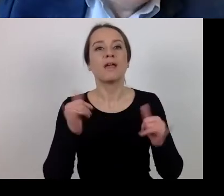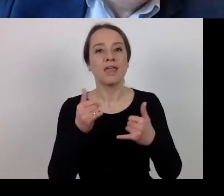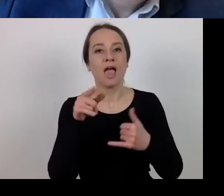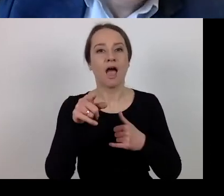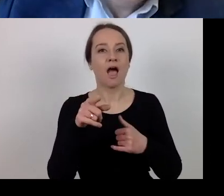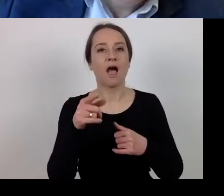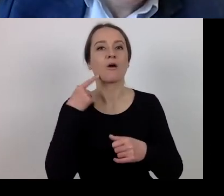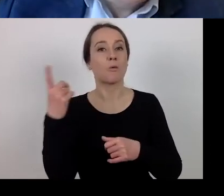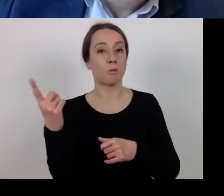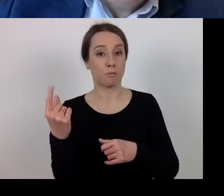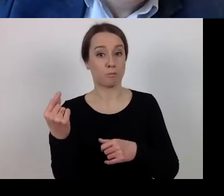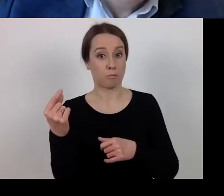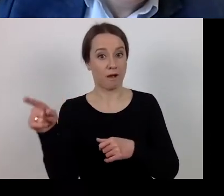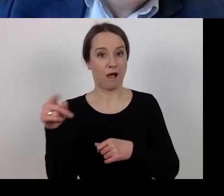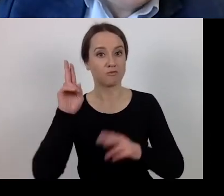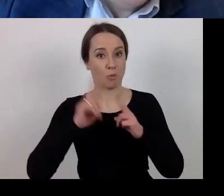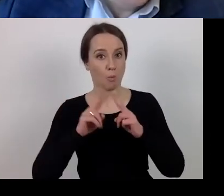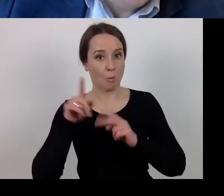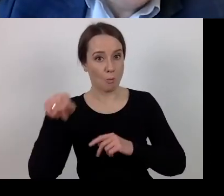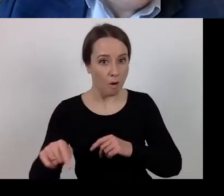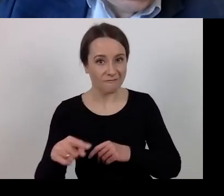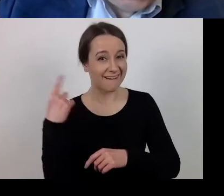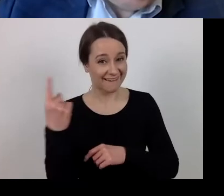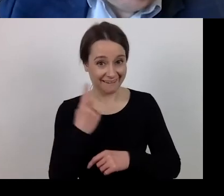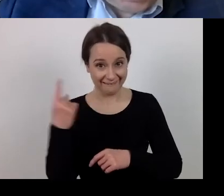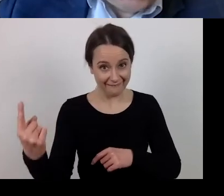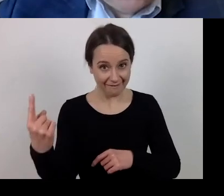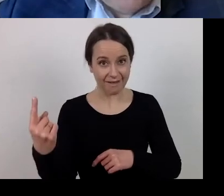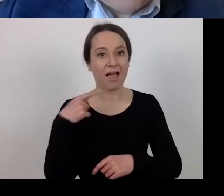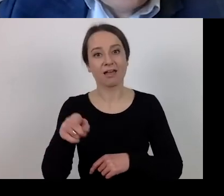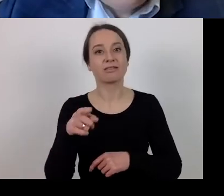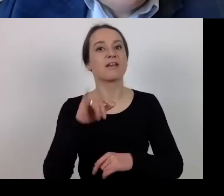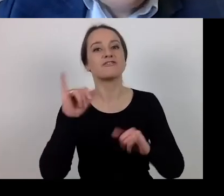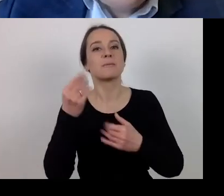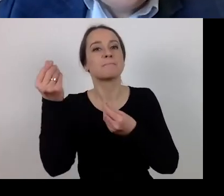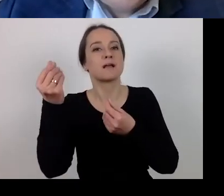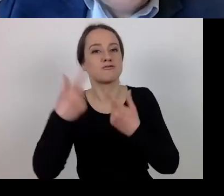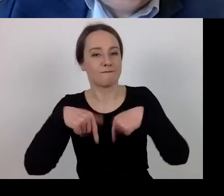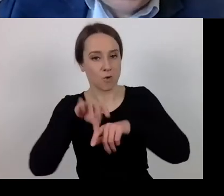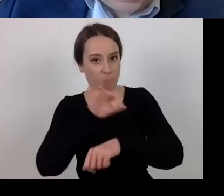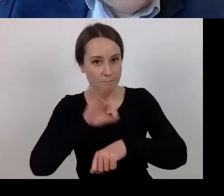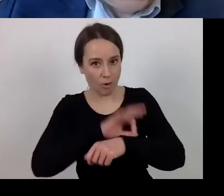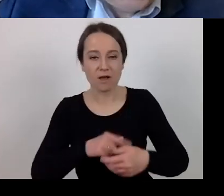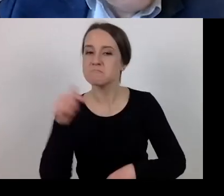The leader signs the agreement and he must be authorised to do so. Otherwise the agreement will not be signed,